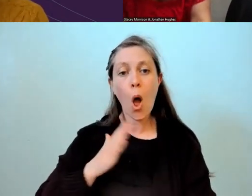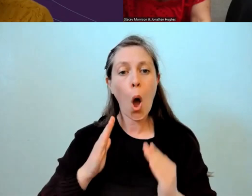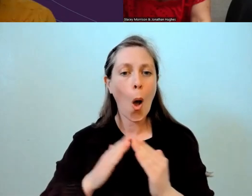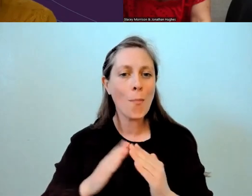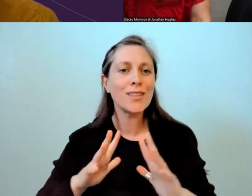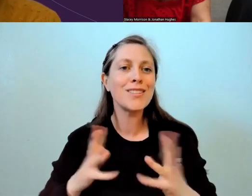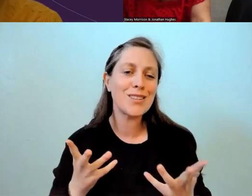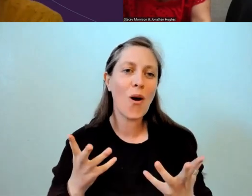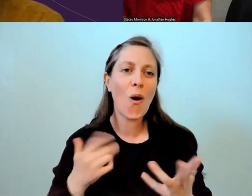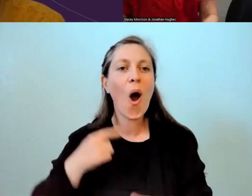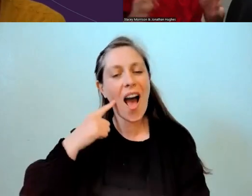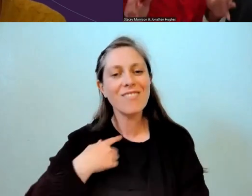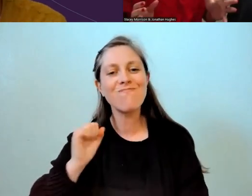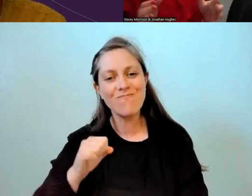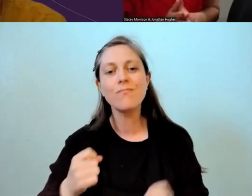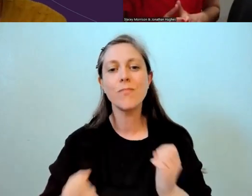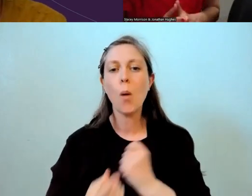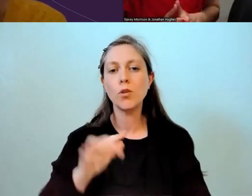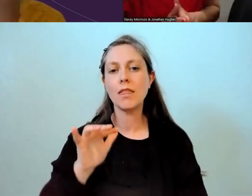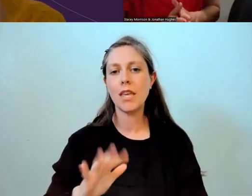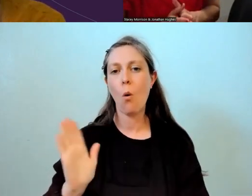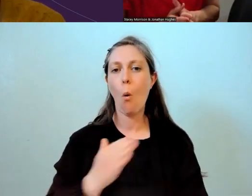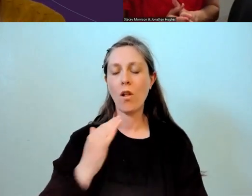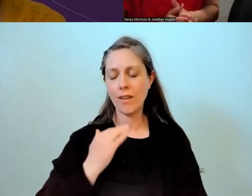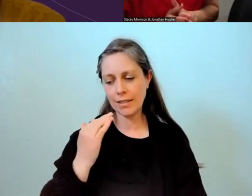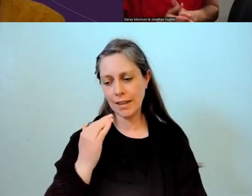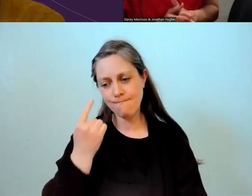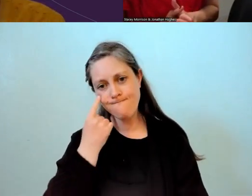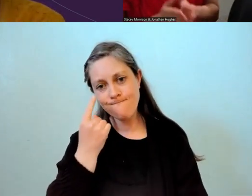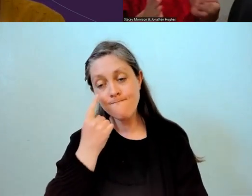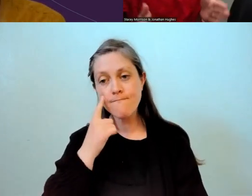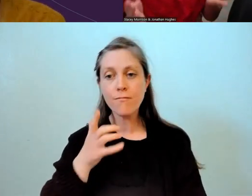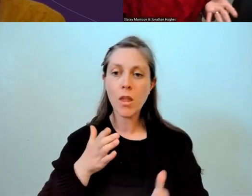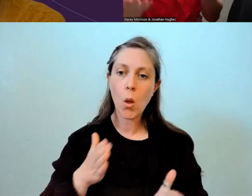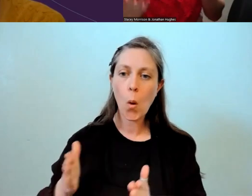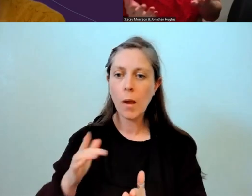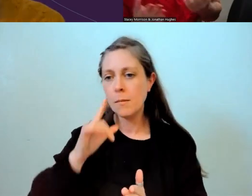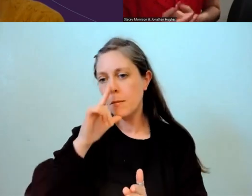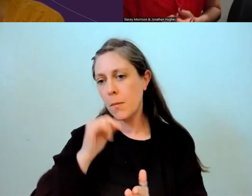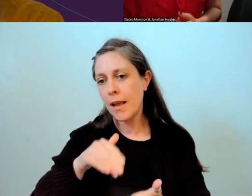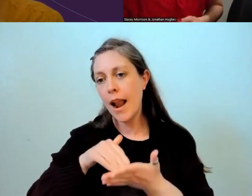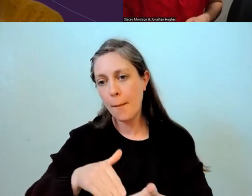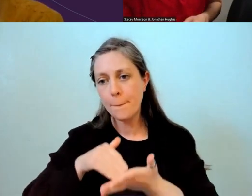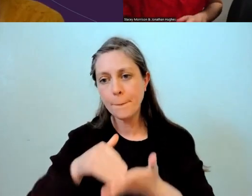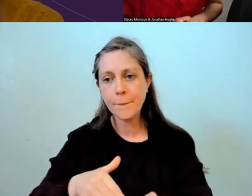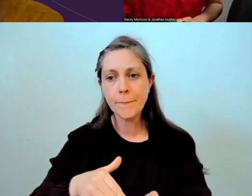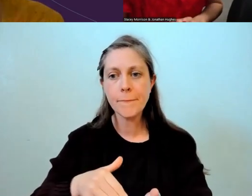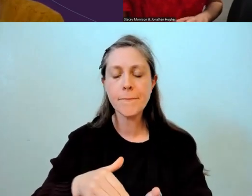for all of us to look at how we can help that, because it's definitely an issue.